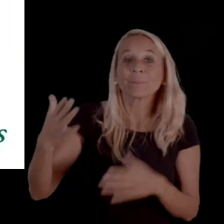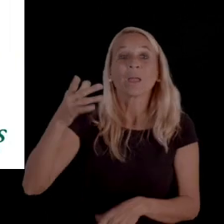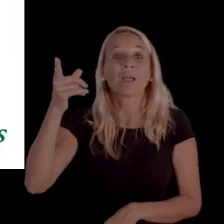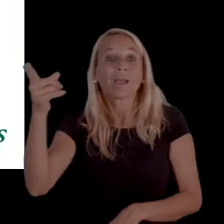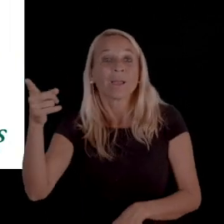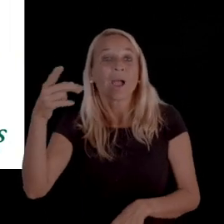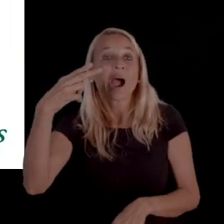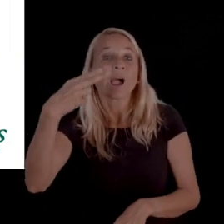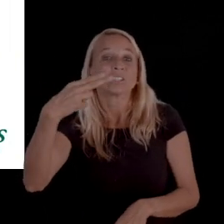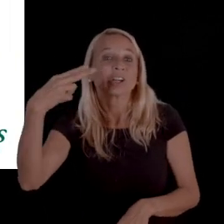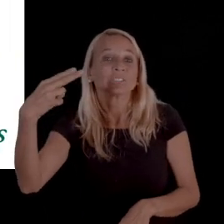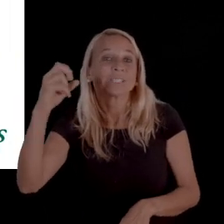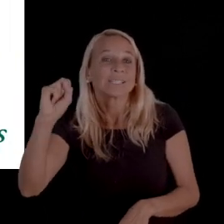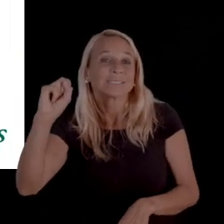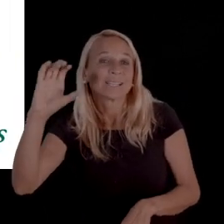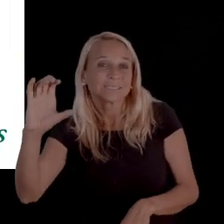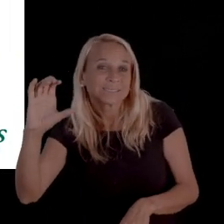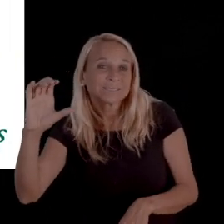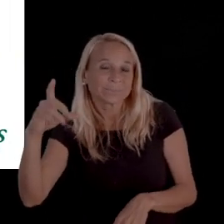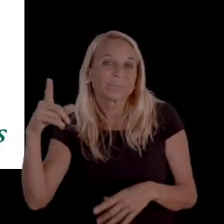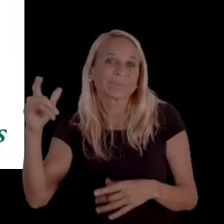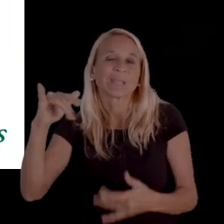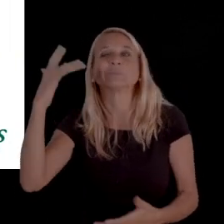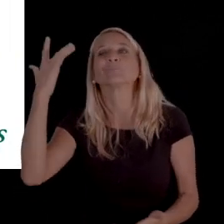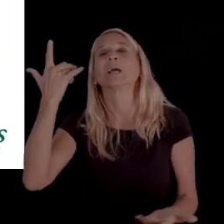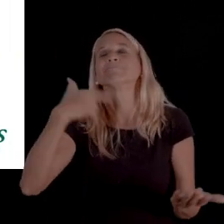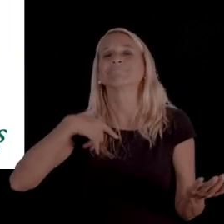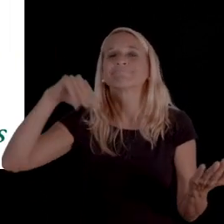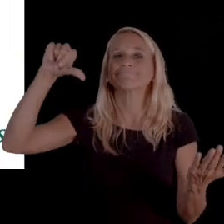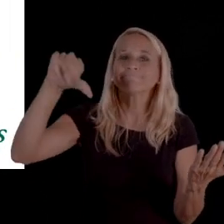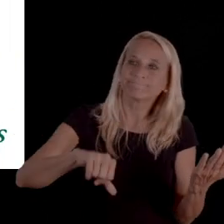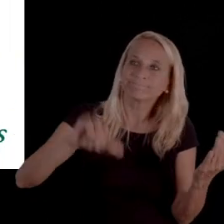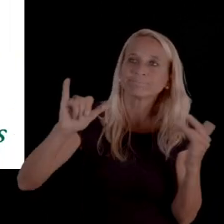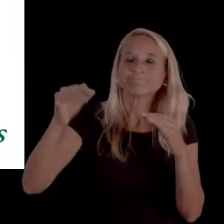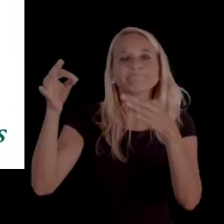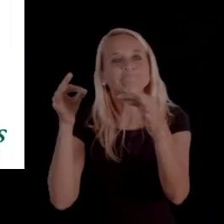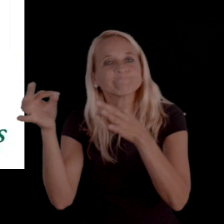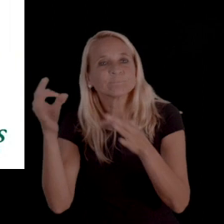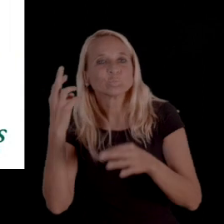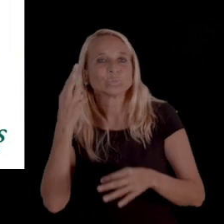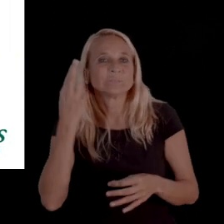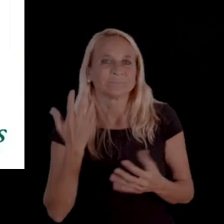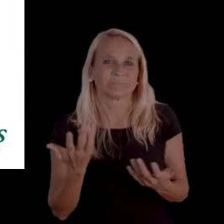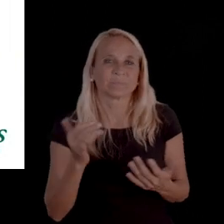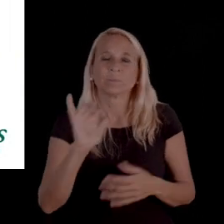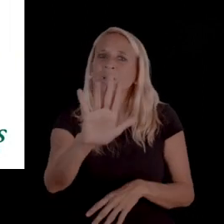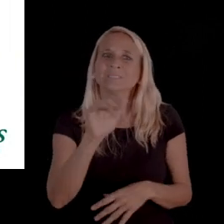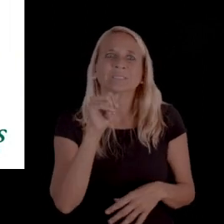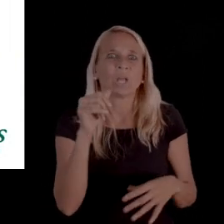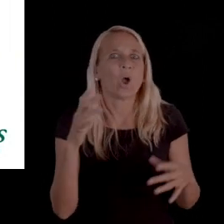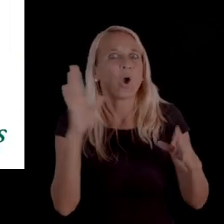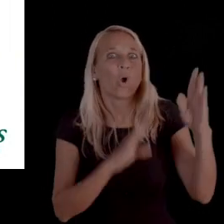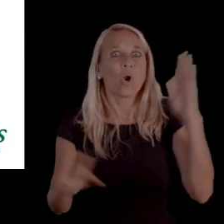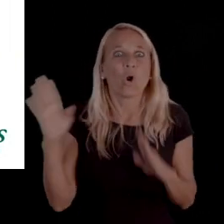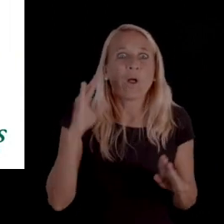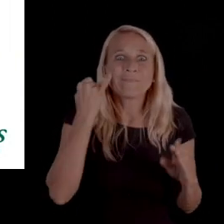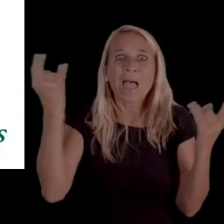or the Health and Human Services Commission, or team HP, and this is why I'm being denied." Now, don't be concerned if that doesn't happen